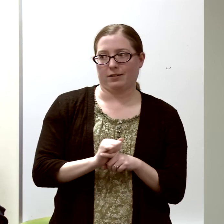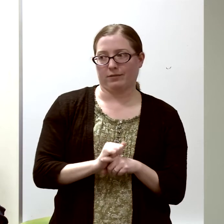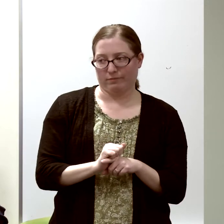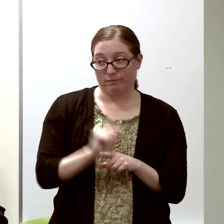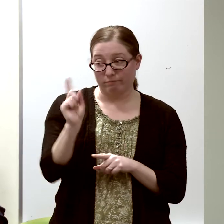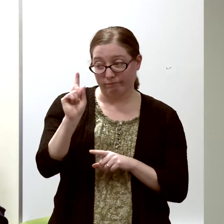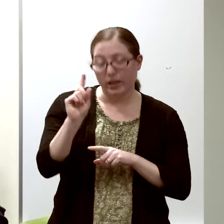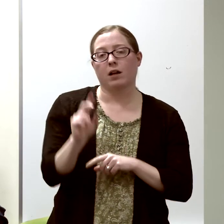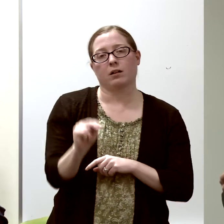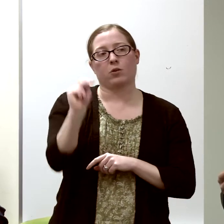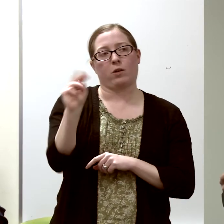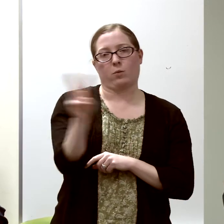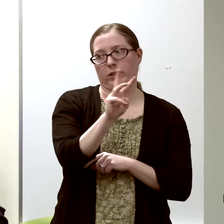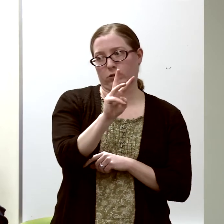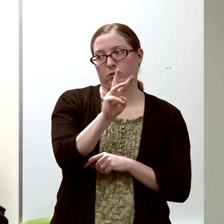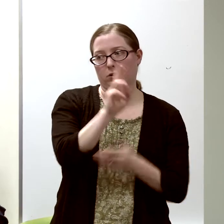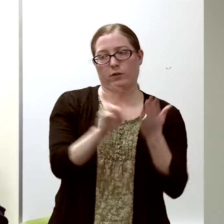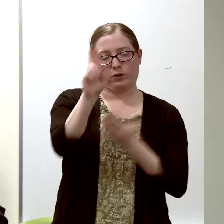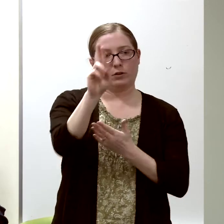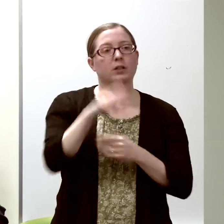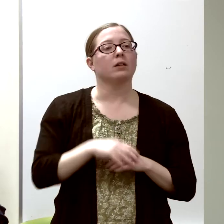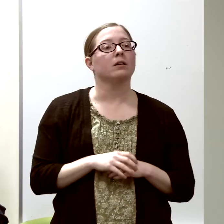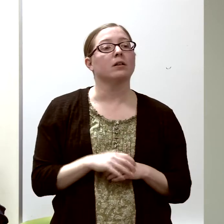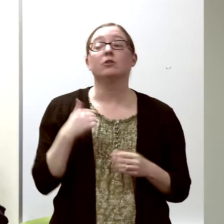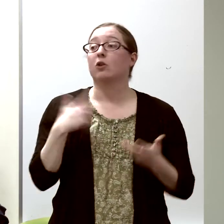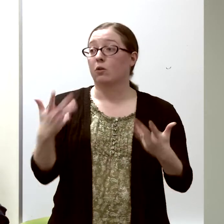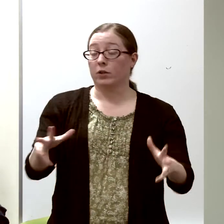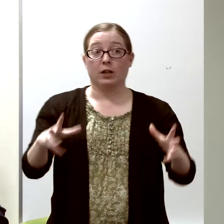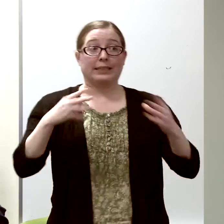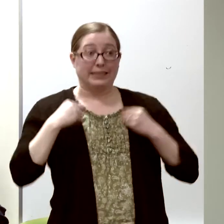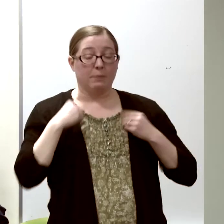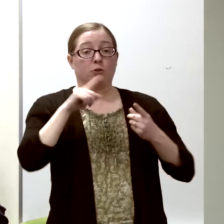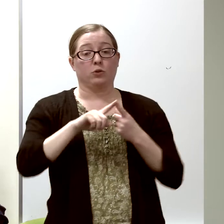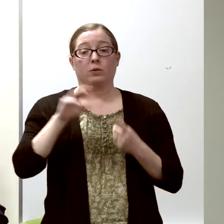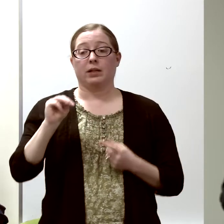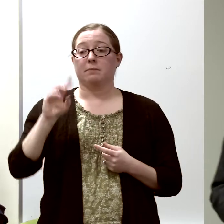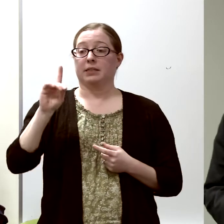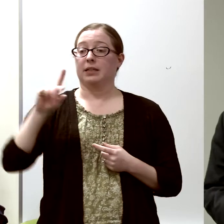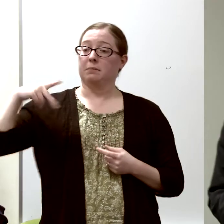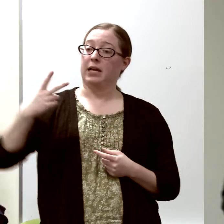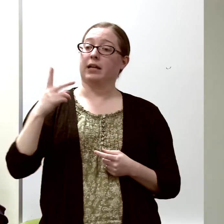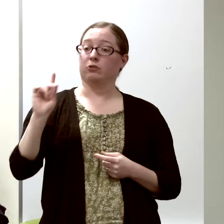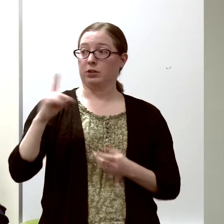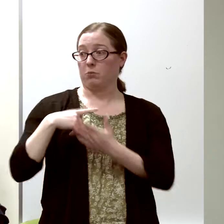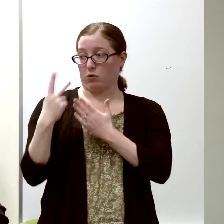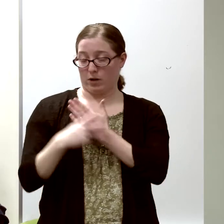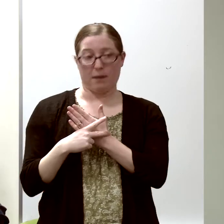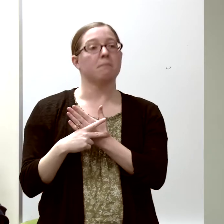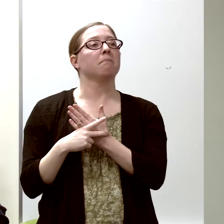at Northwestern. So I was accepted into the MD-PhD program,